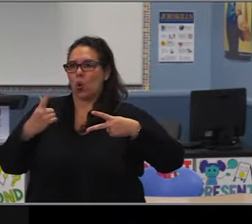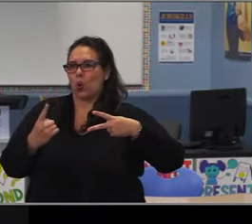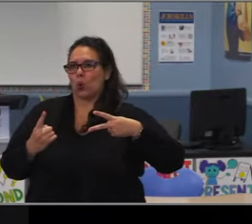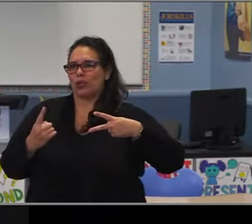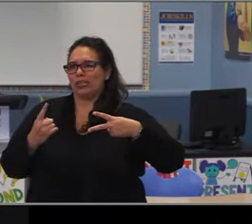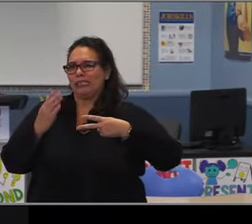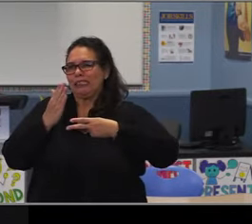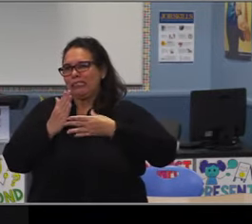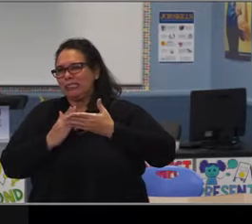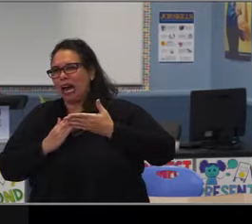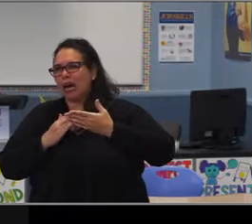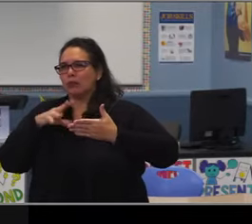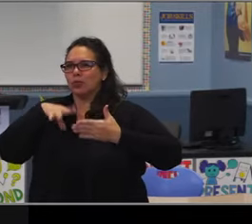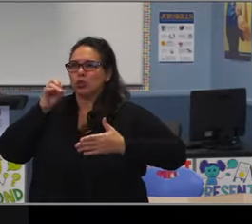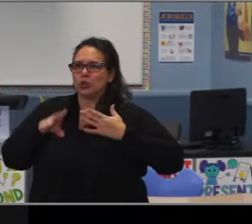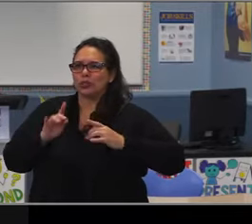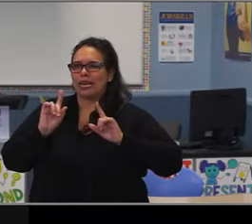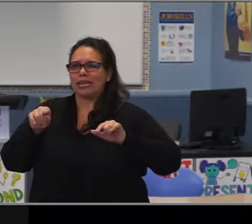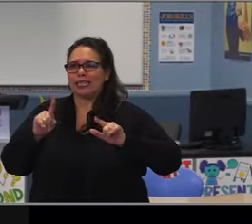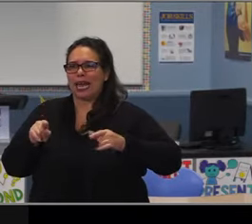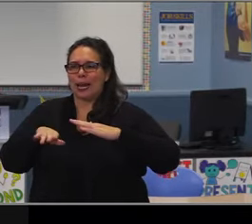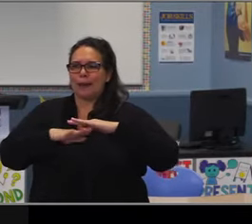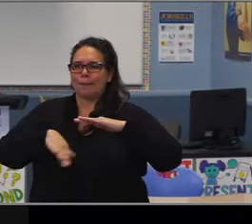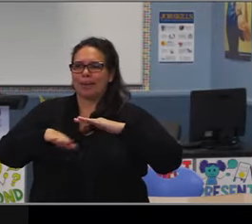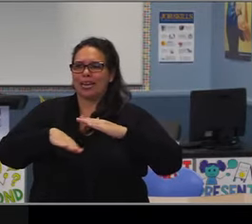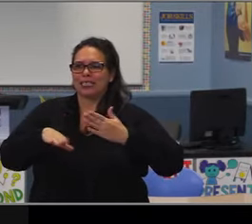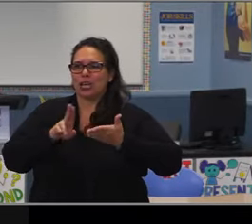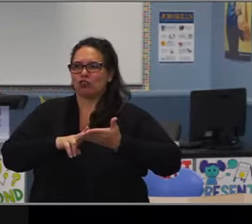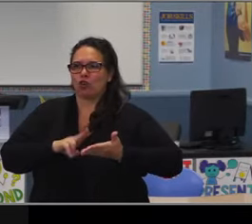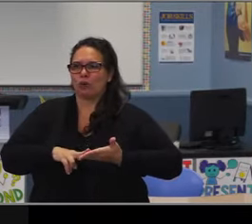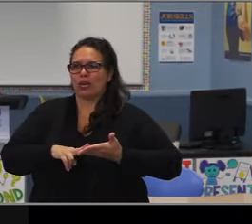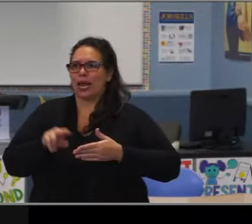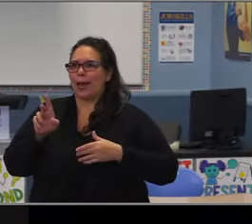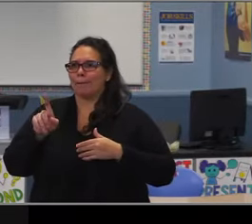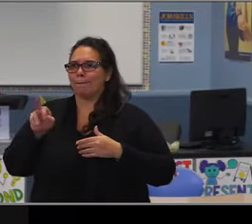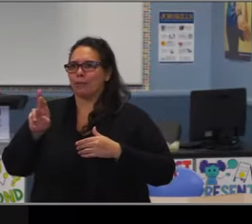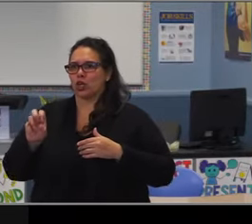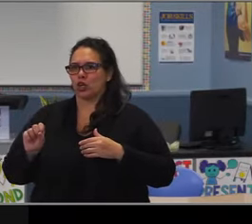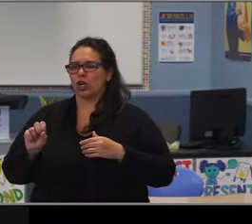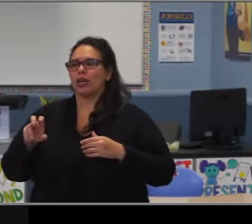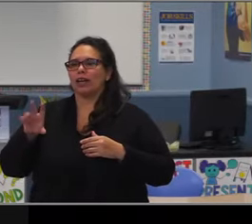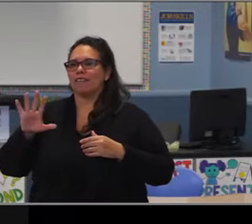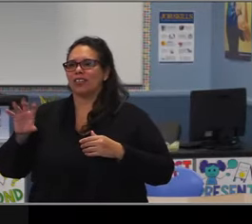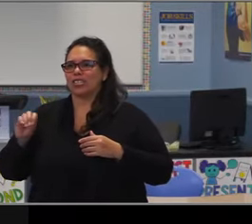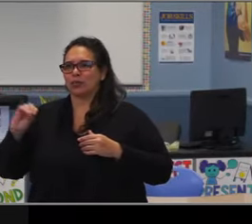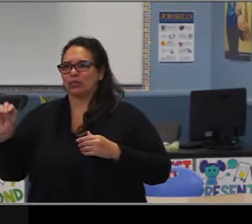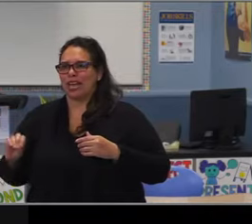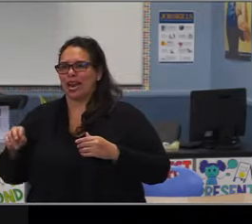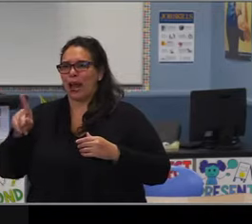giving students additional elective options. So the average middle school offers 21 electives